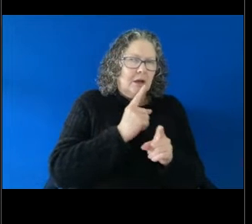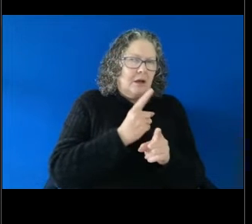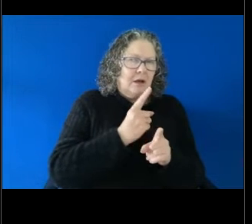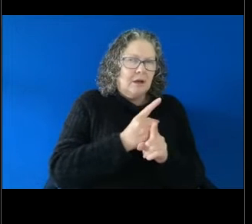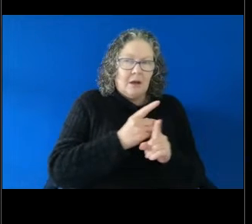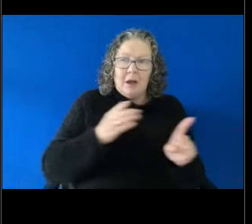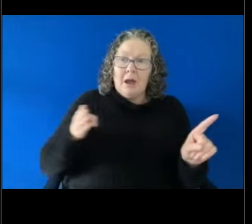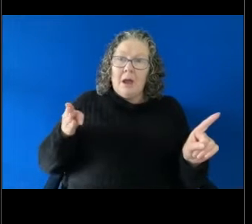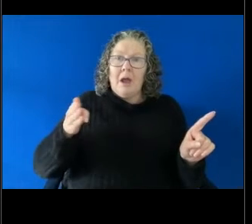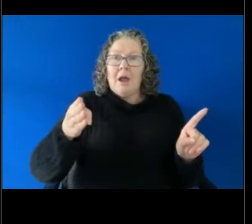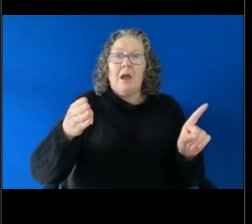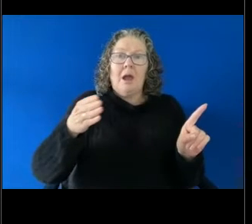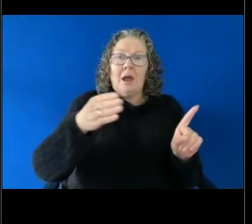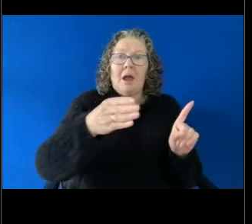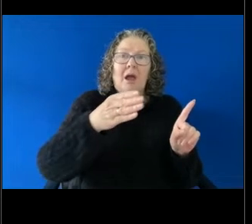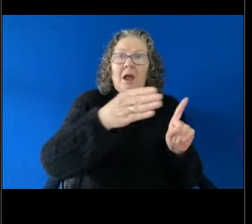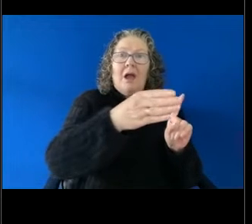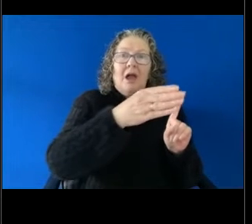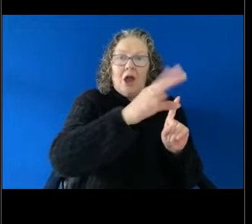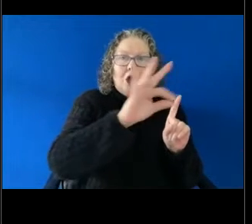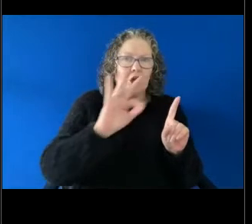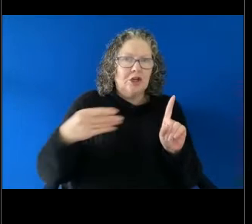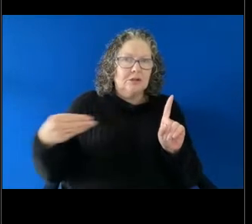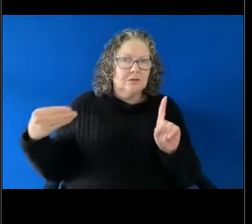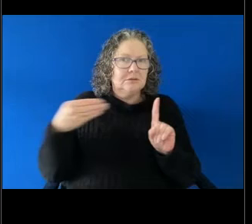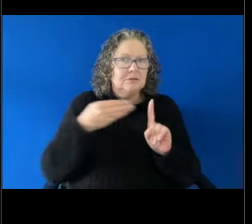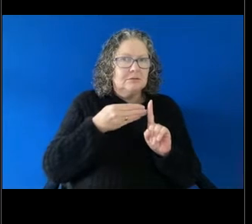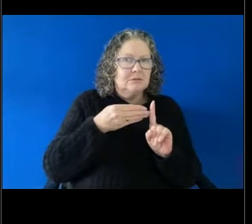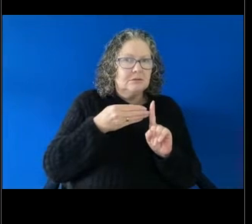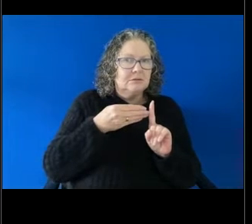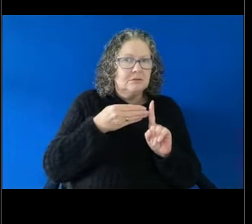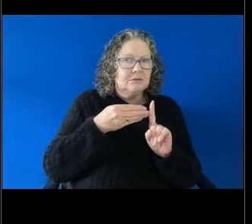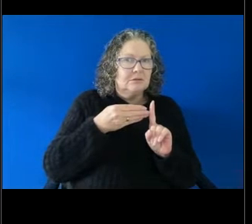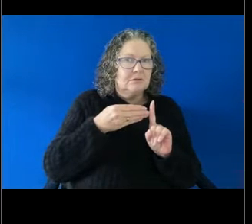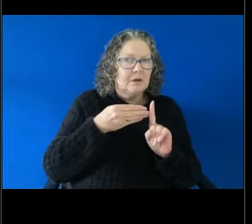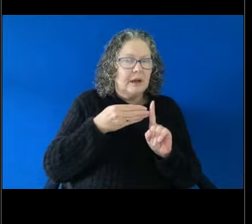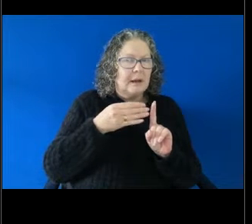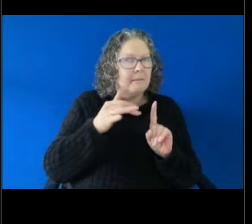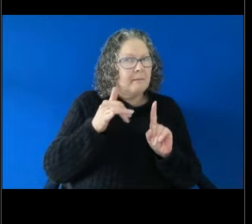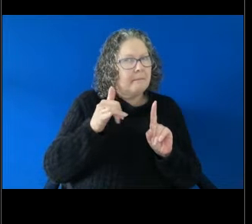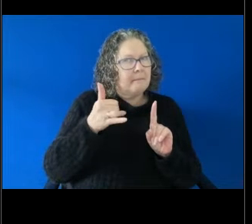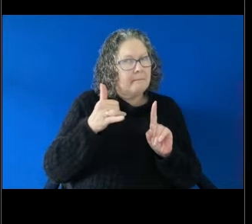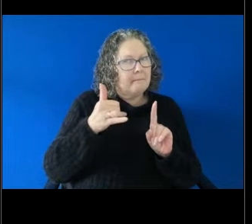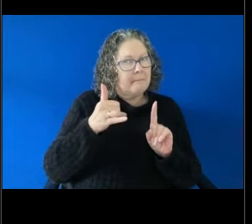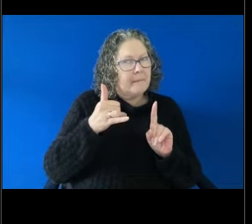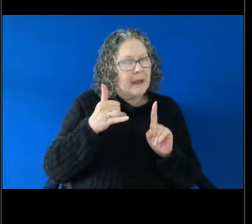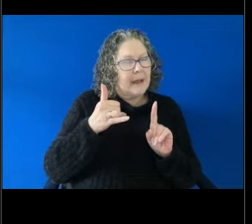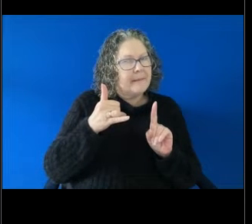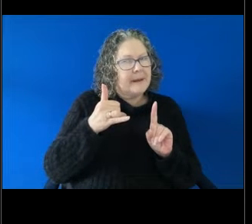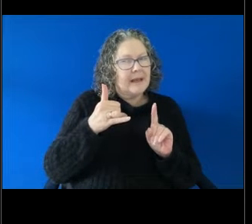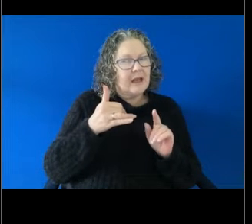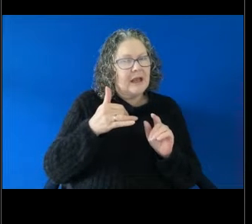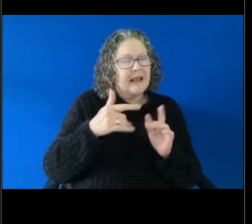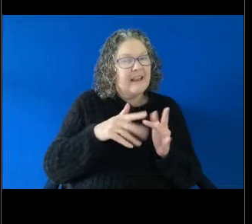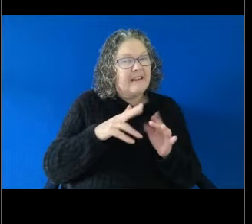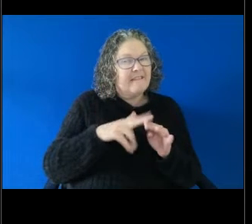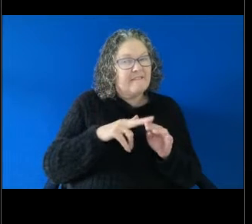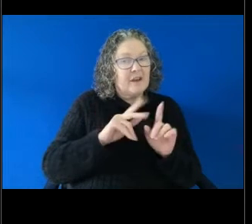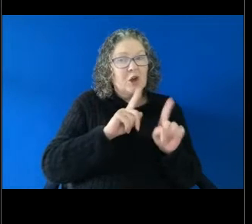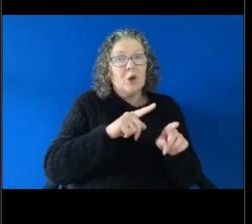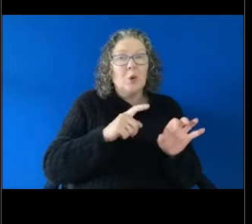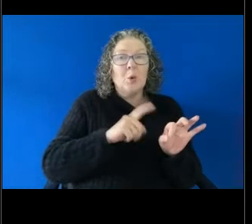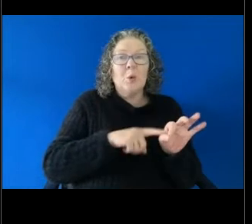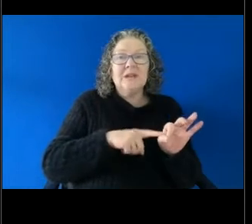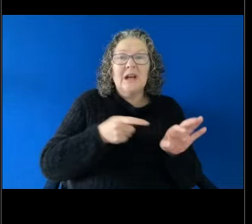rather than to the person themselves, maybe at the QLD level considered to be comments with